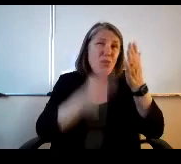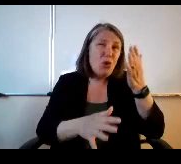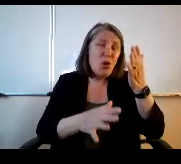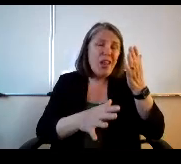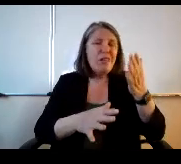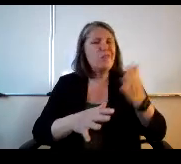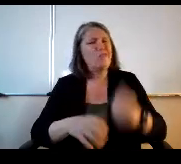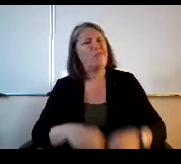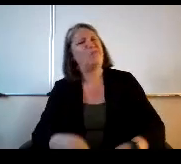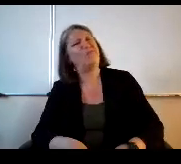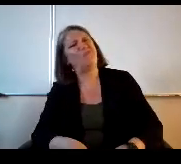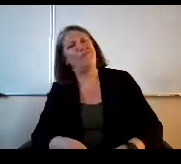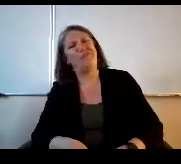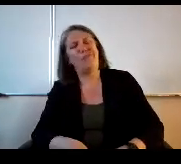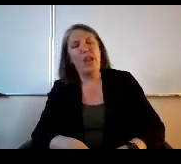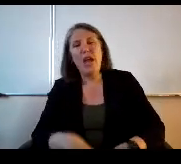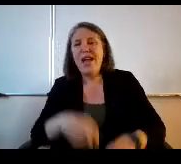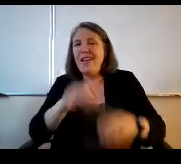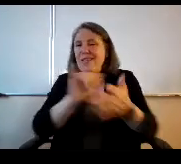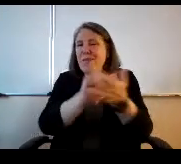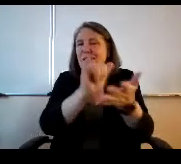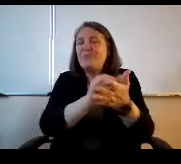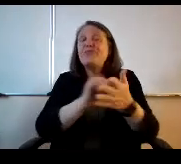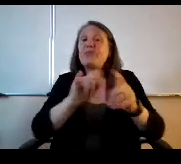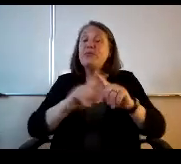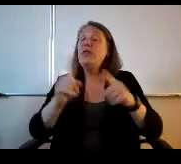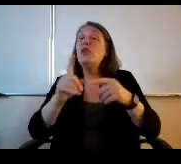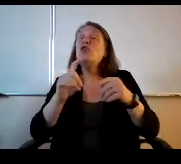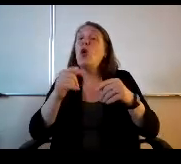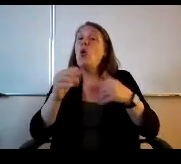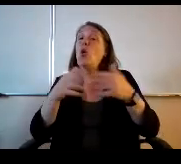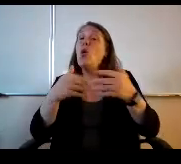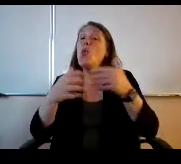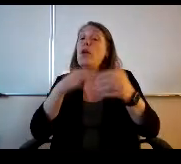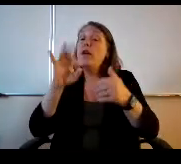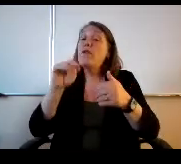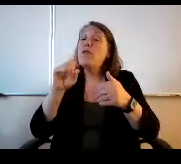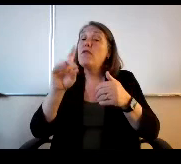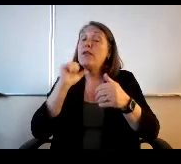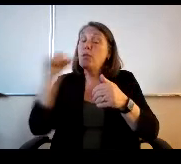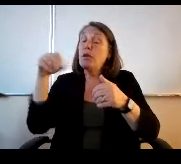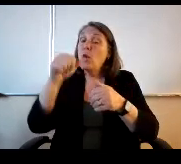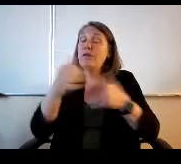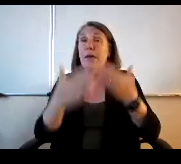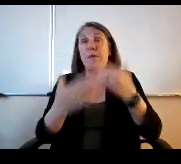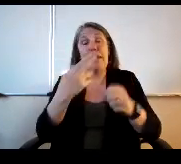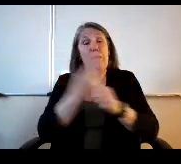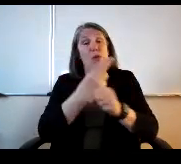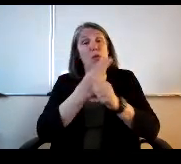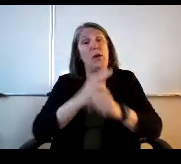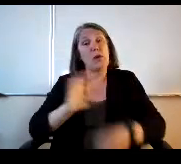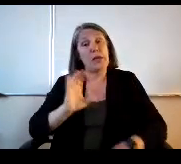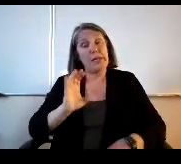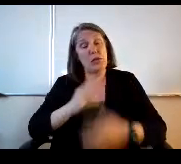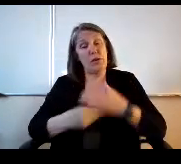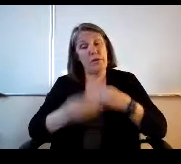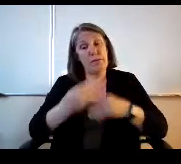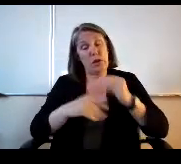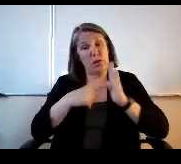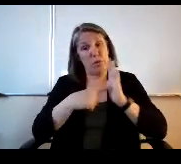So the nice thing is that whatever funds we don't spend, maybe again we use a conservative budgeting model so.